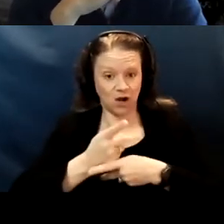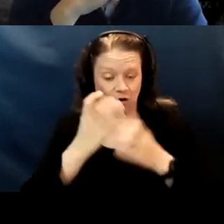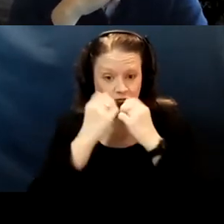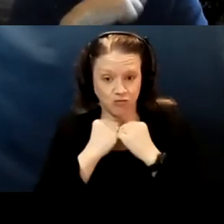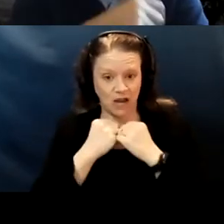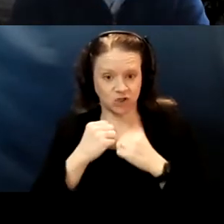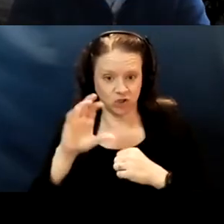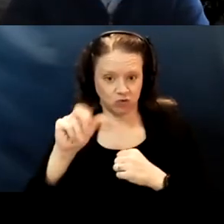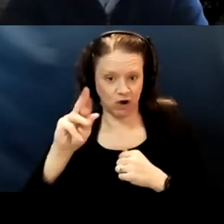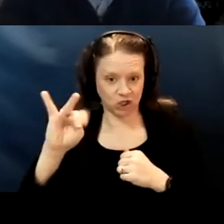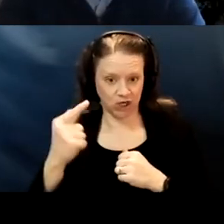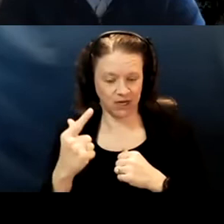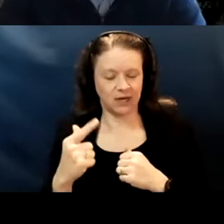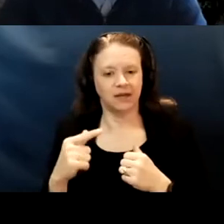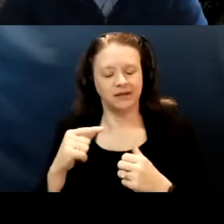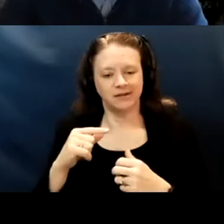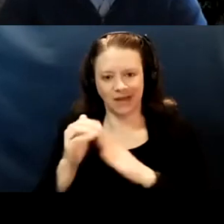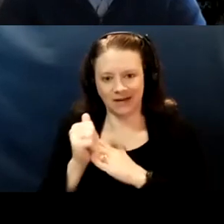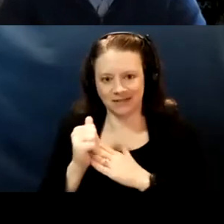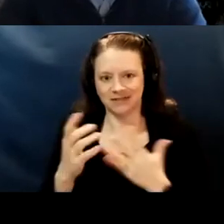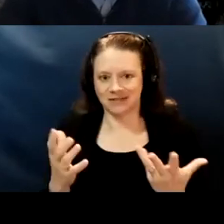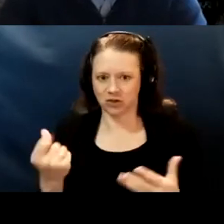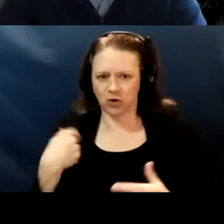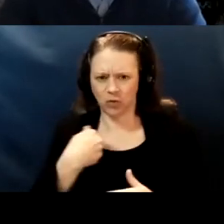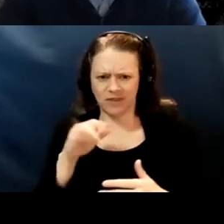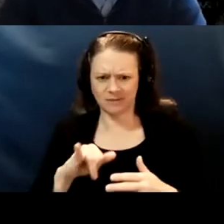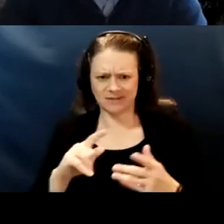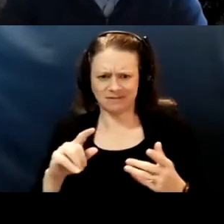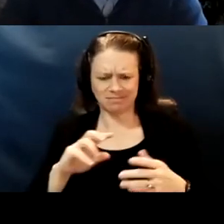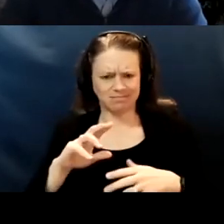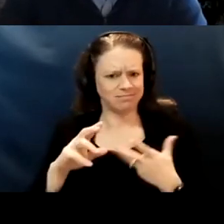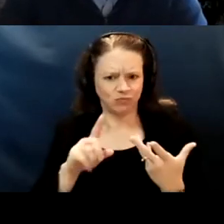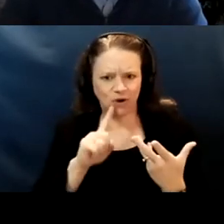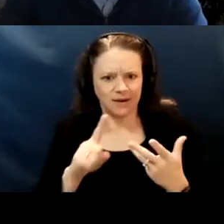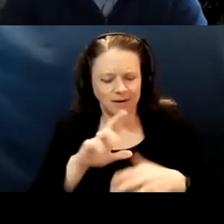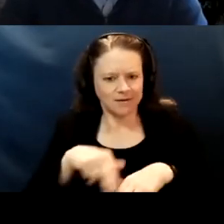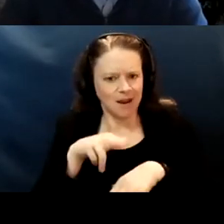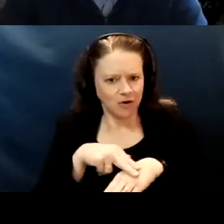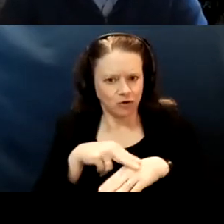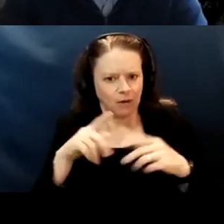So this really was kind of a natural evolution in our partnership that I'm really happy